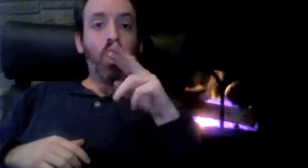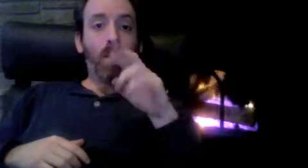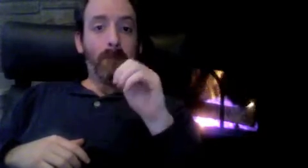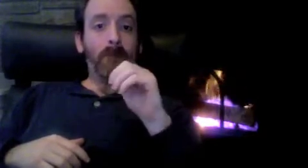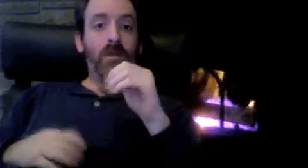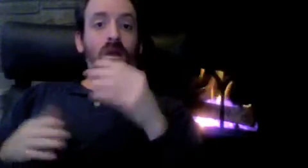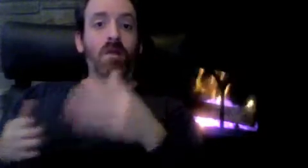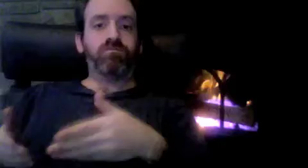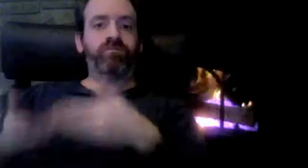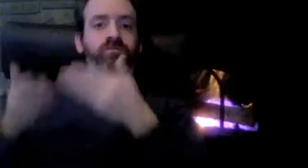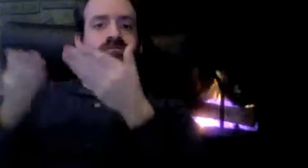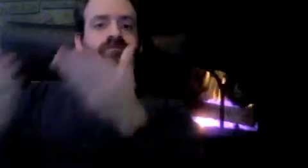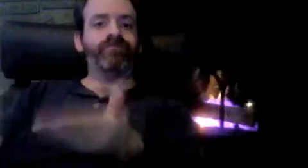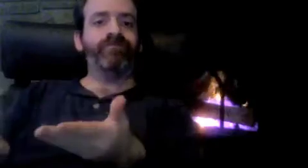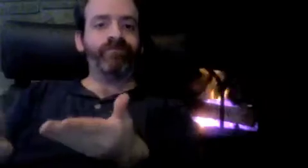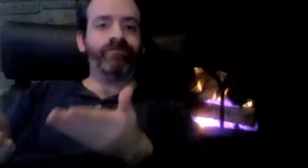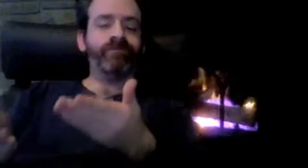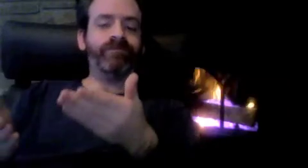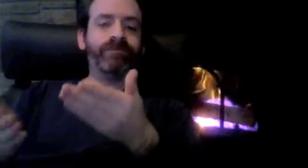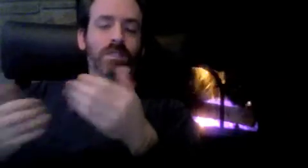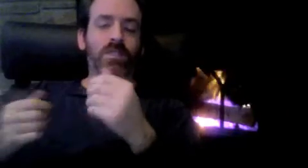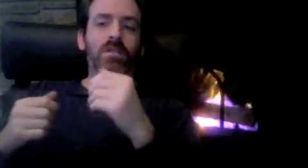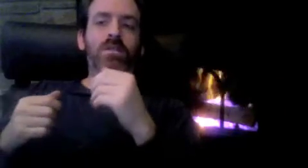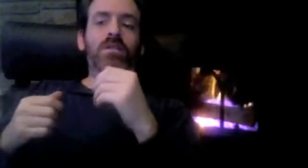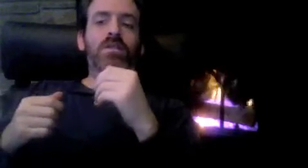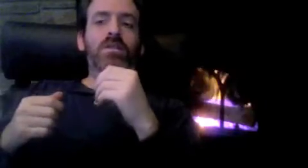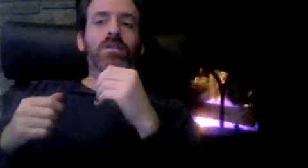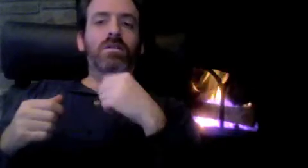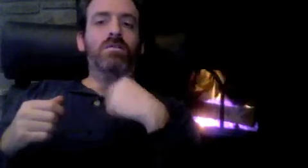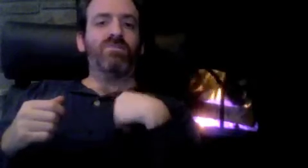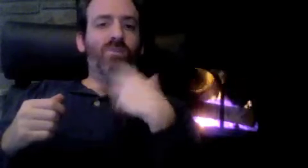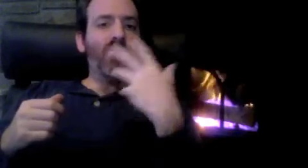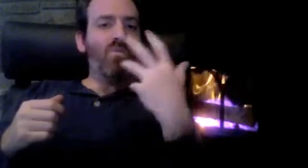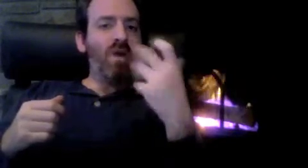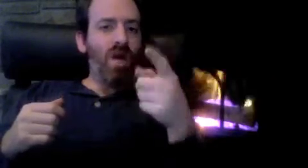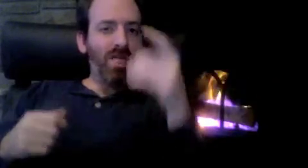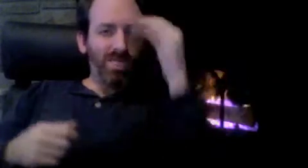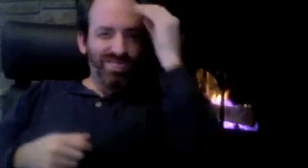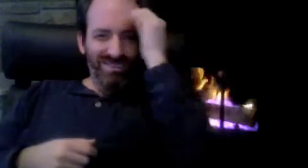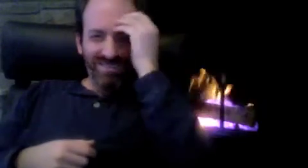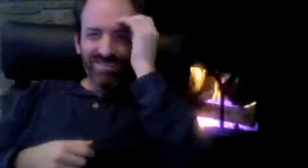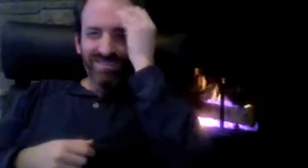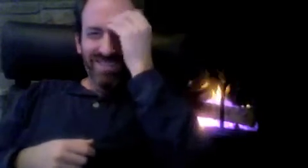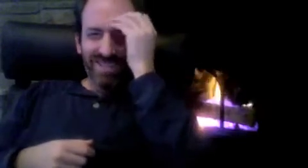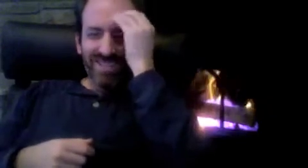As you know, FCC just announced FNPRM on VRS and I'd like you to think about this FNPRM.